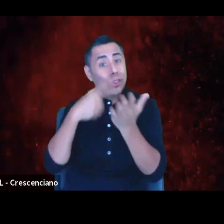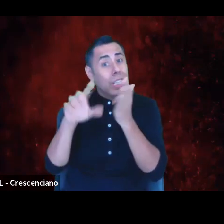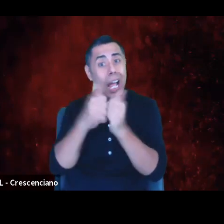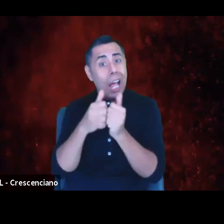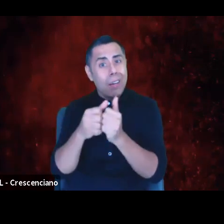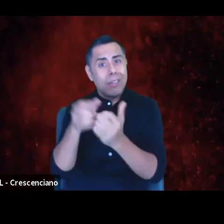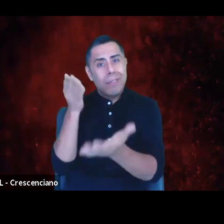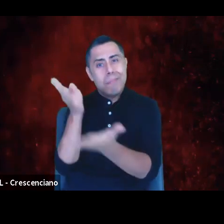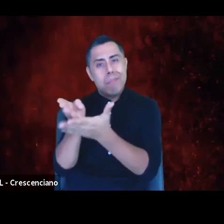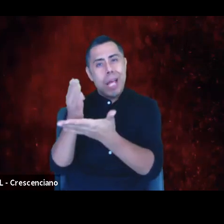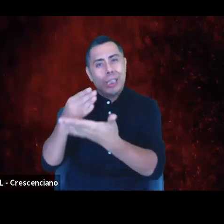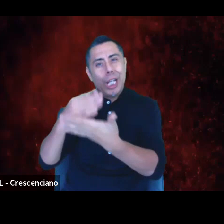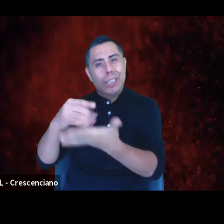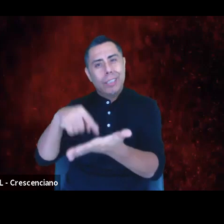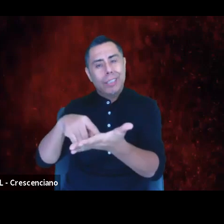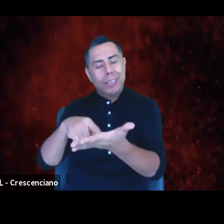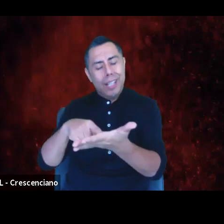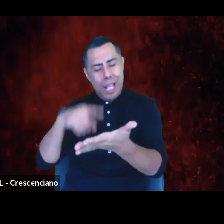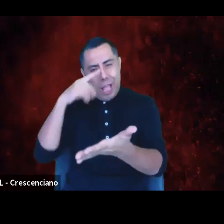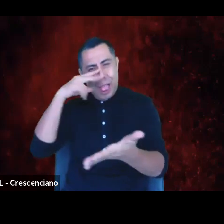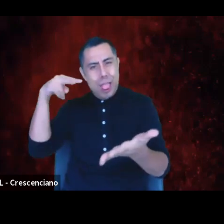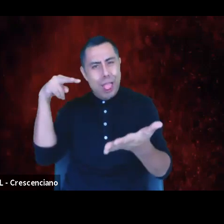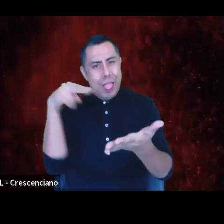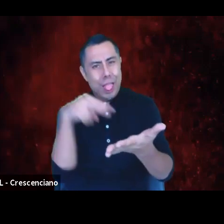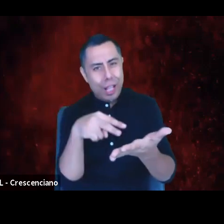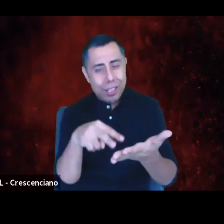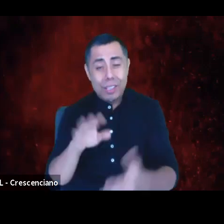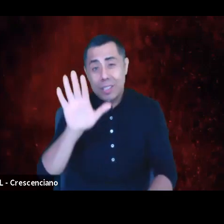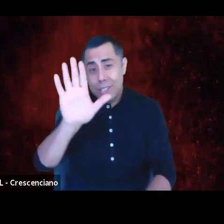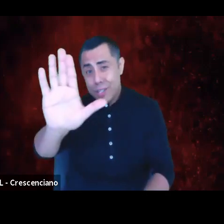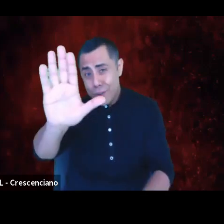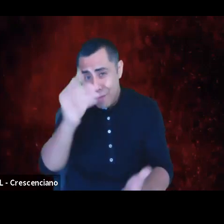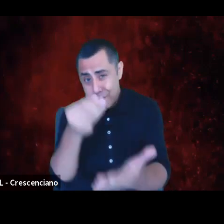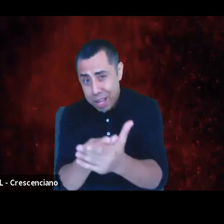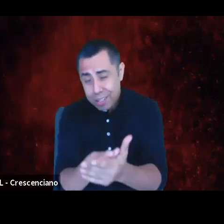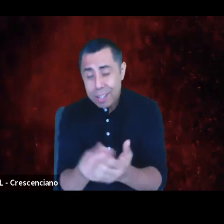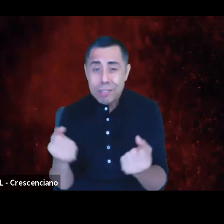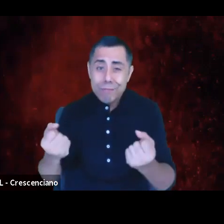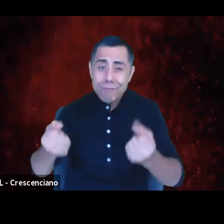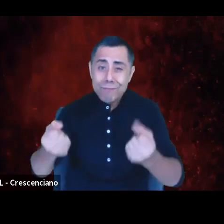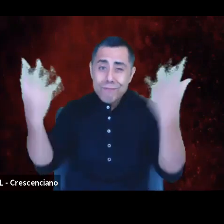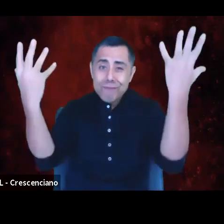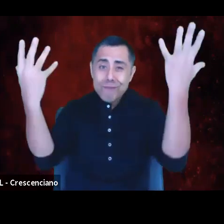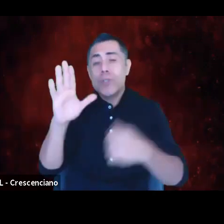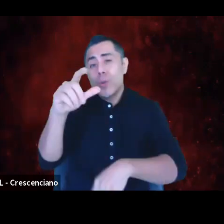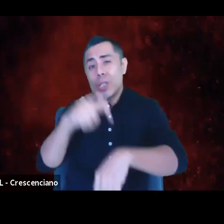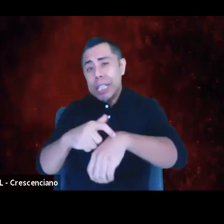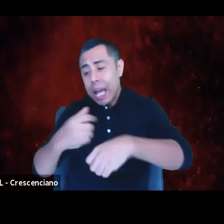How do you spend your, how you spend your money and your time tells the story of what means the most to you,